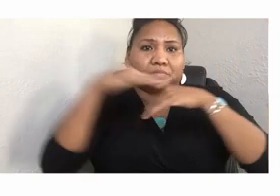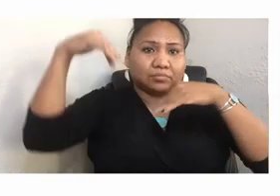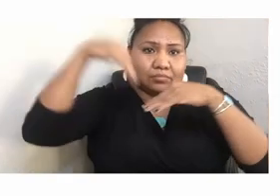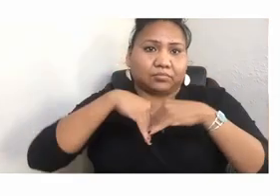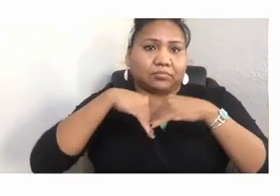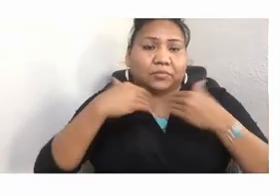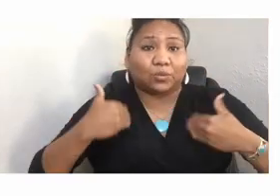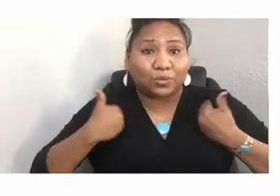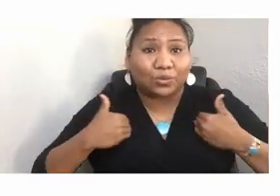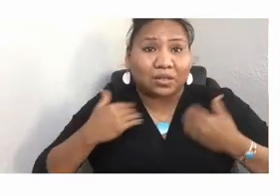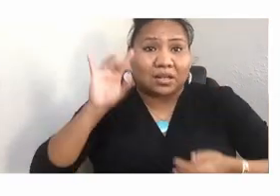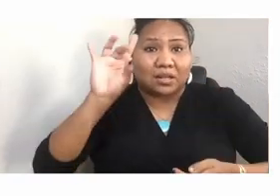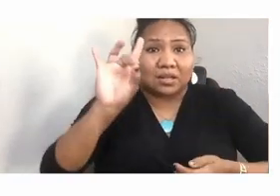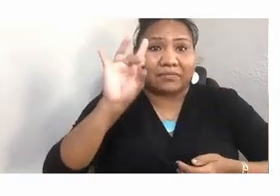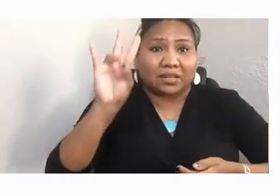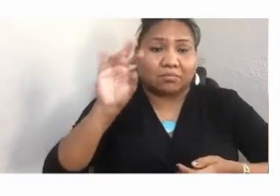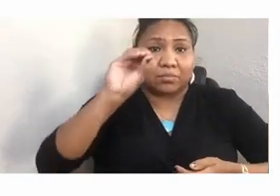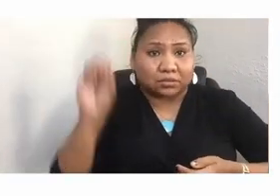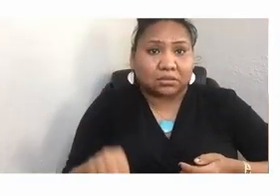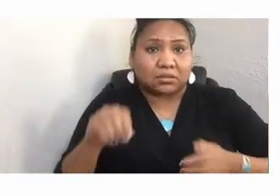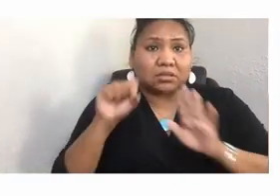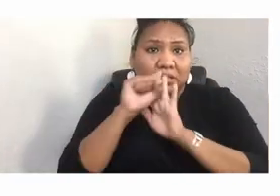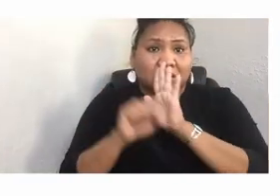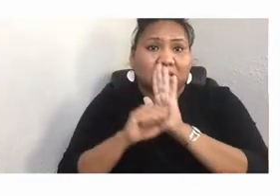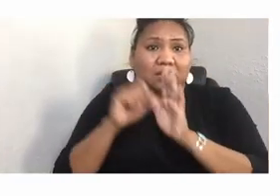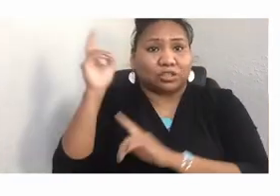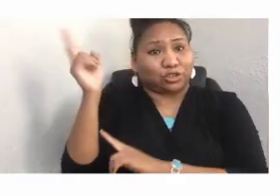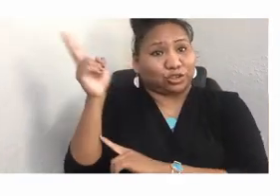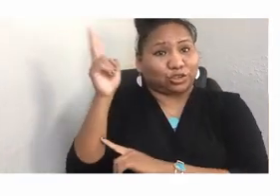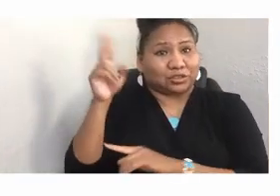failed to cover Native American history in a post-1900 context.